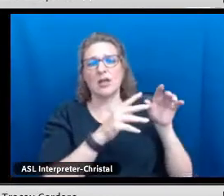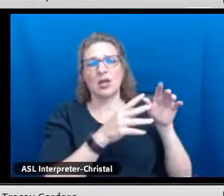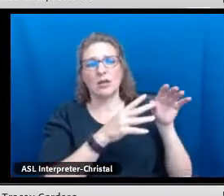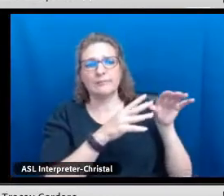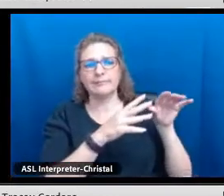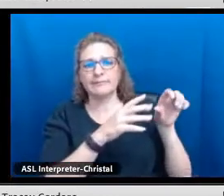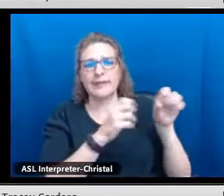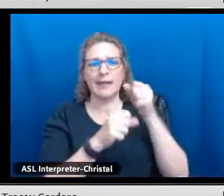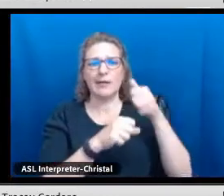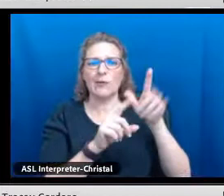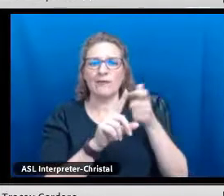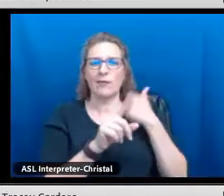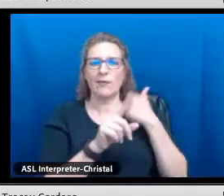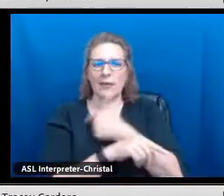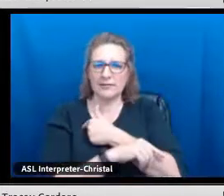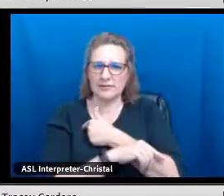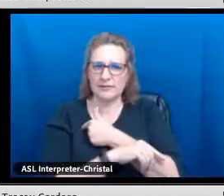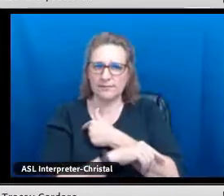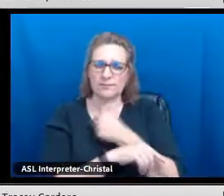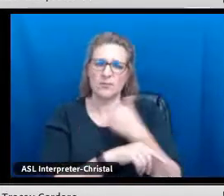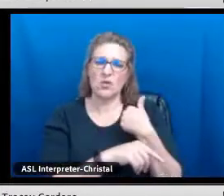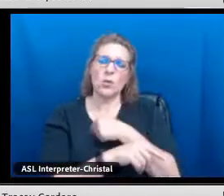that the English is tutored away from us.